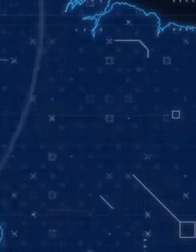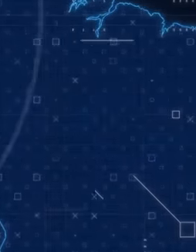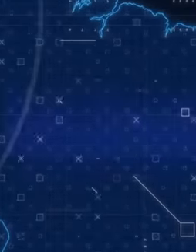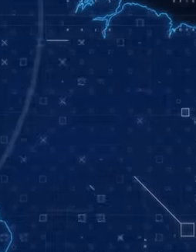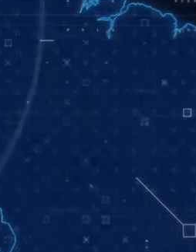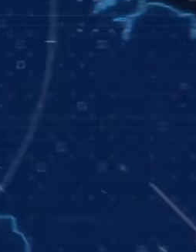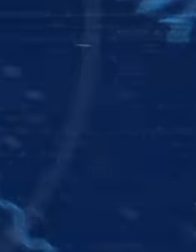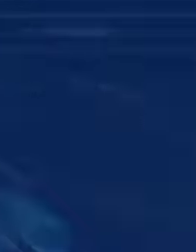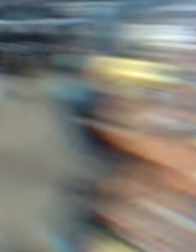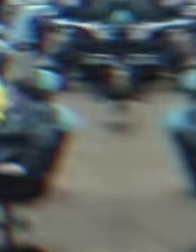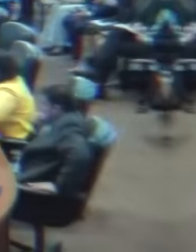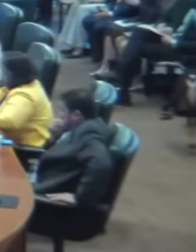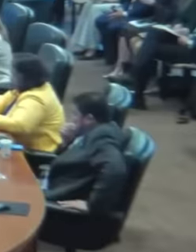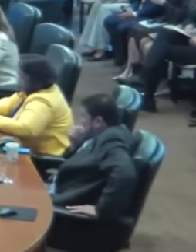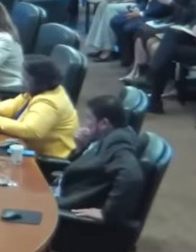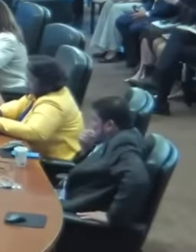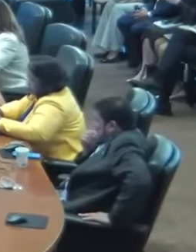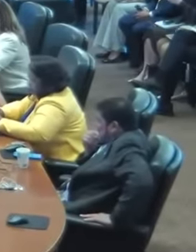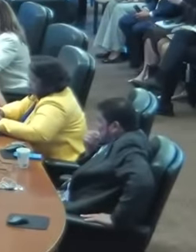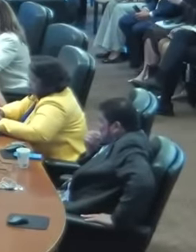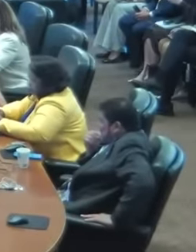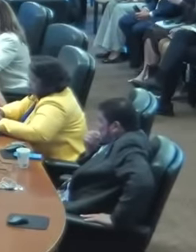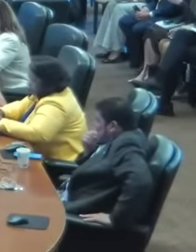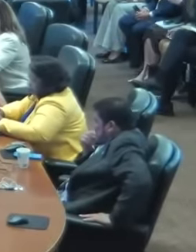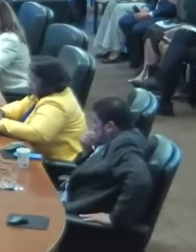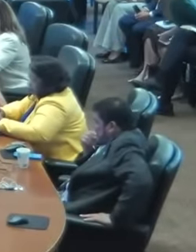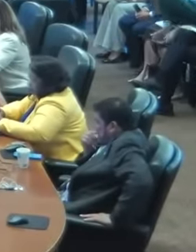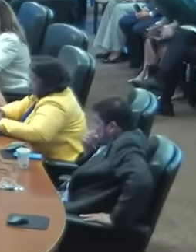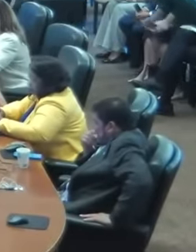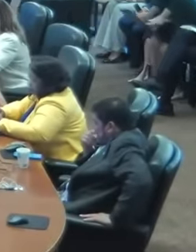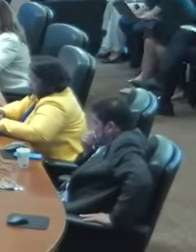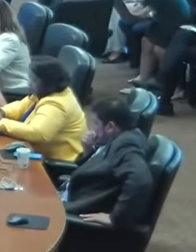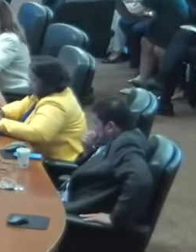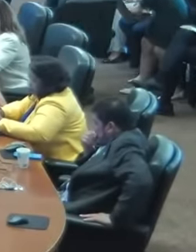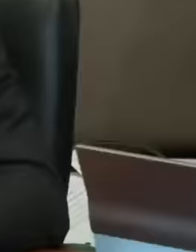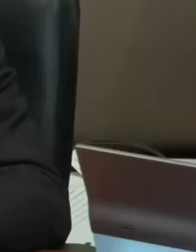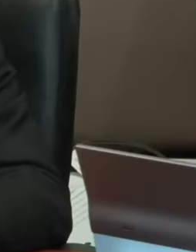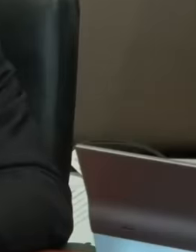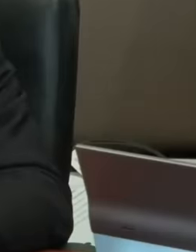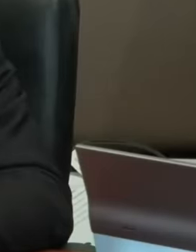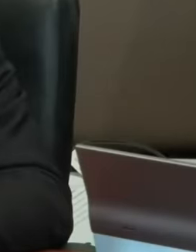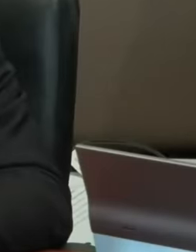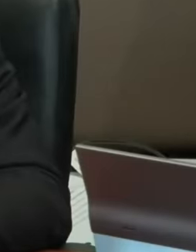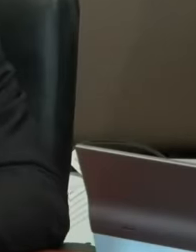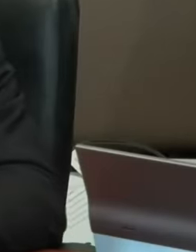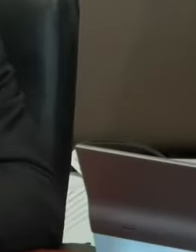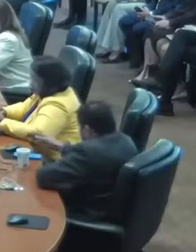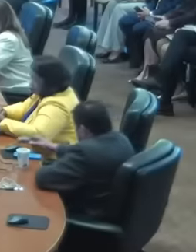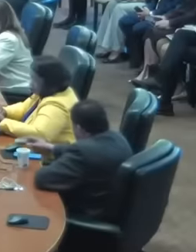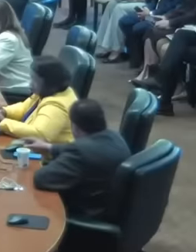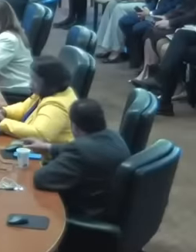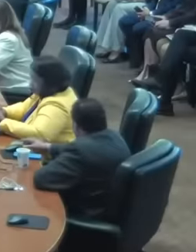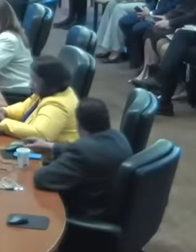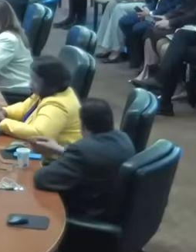the organization of the known American States carried out on Mexico urgently. As the OAS carried out the vote,